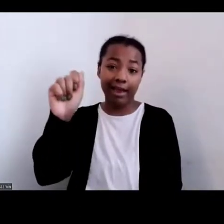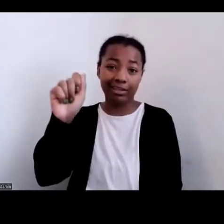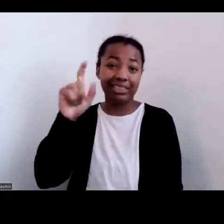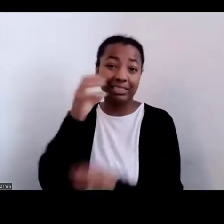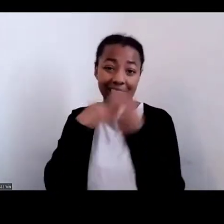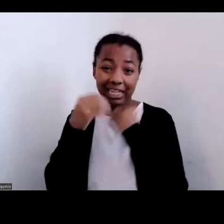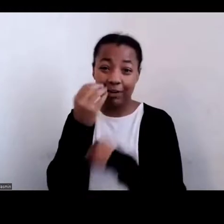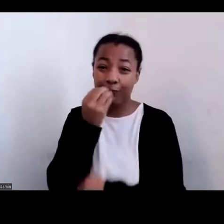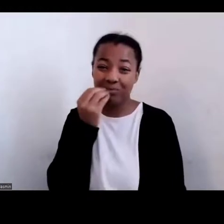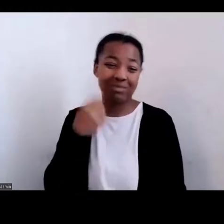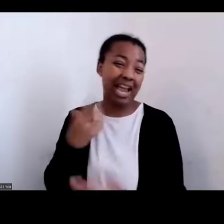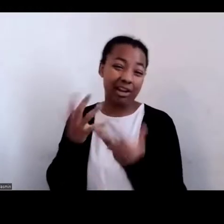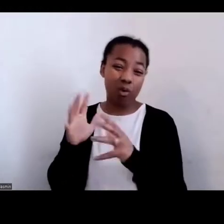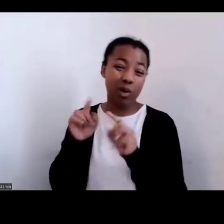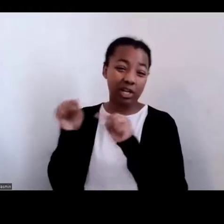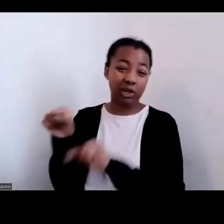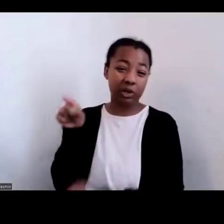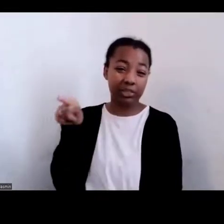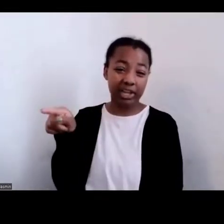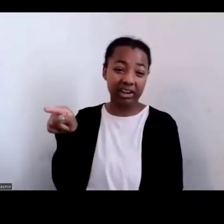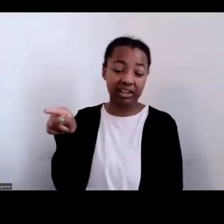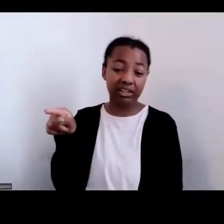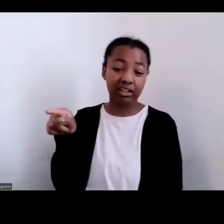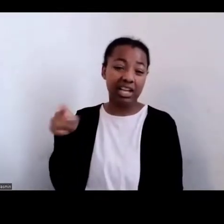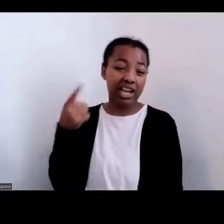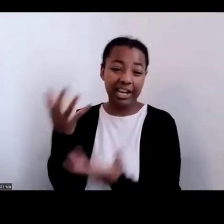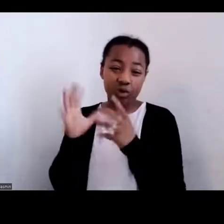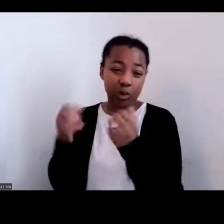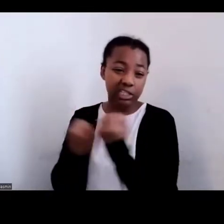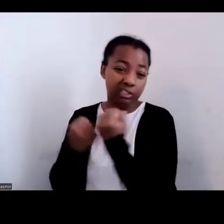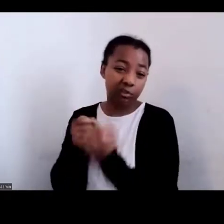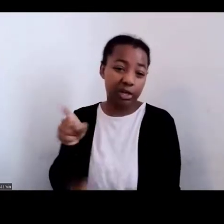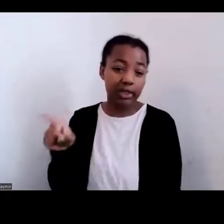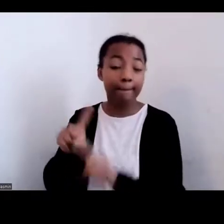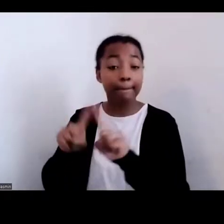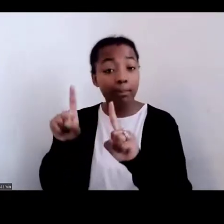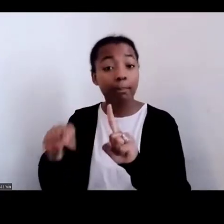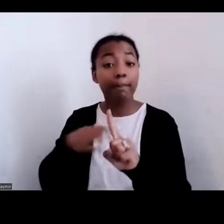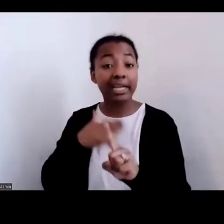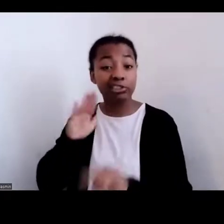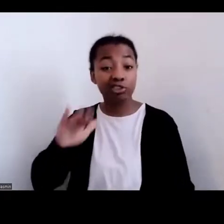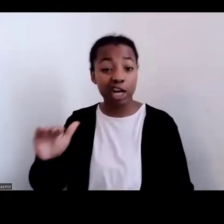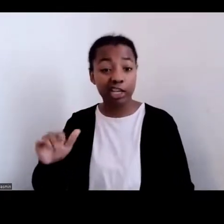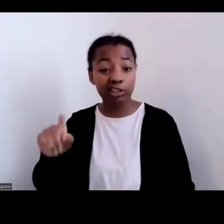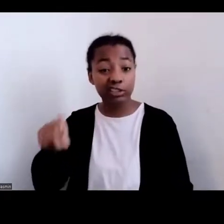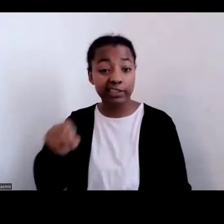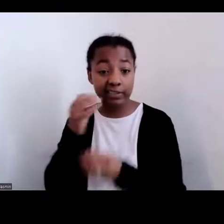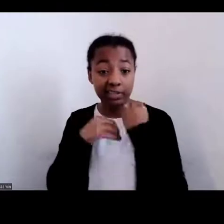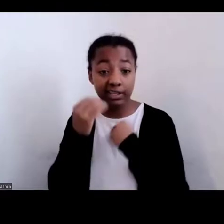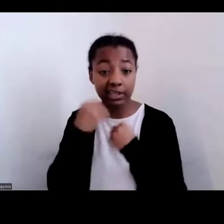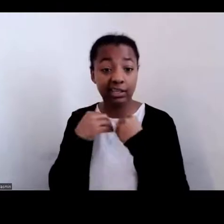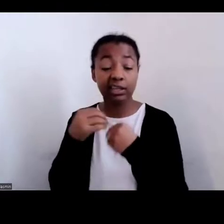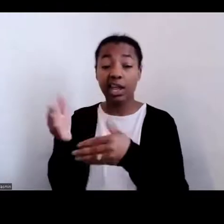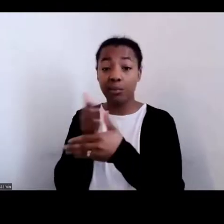to be able to get these nuggets because my child has to eat, and we're in between, you know, this place and that place.